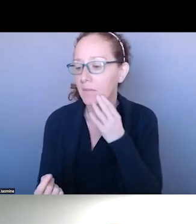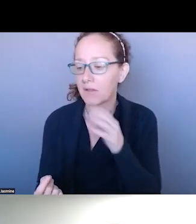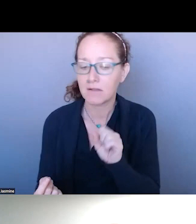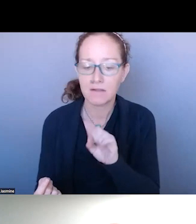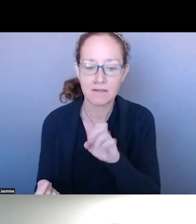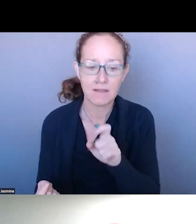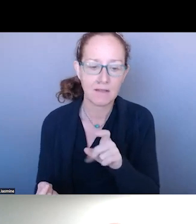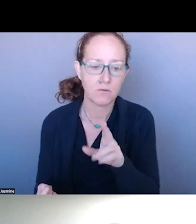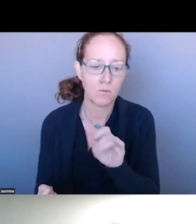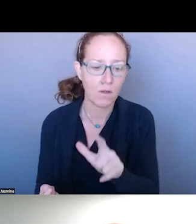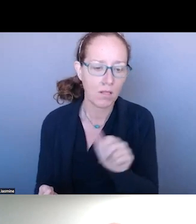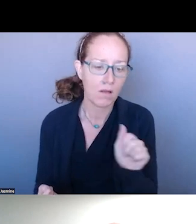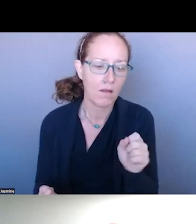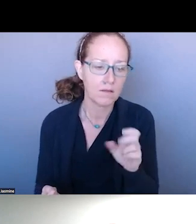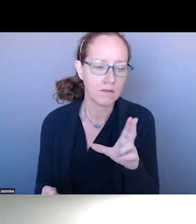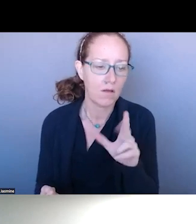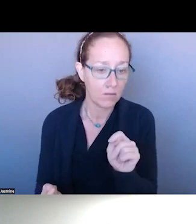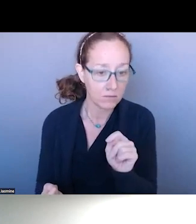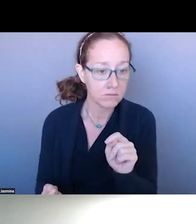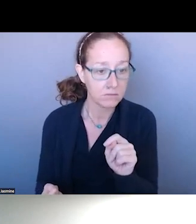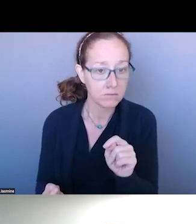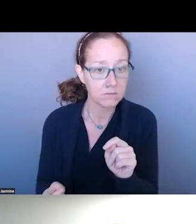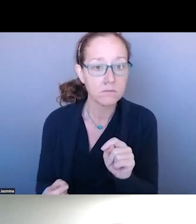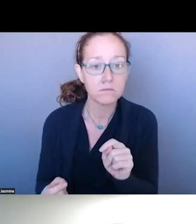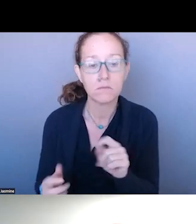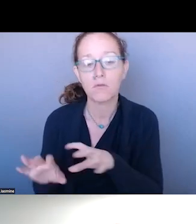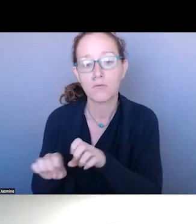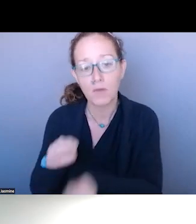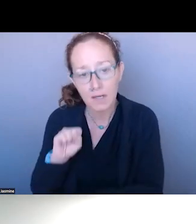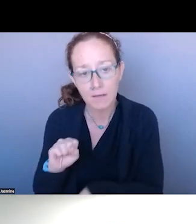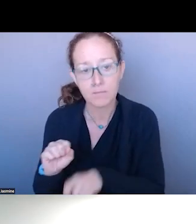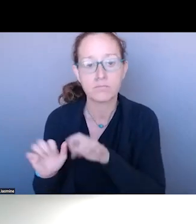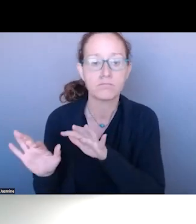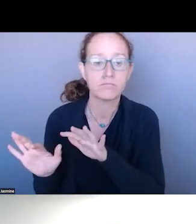SO THESE ARE IMPORTANT DOCUMENTS. UNFORTUNATELY, THE YRBS ALSO